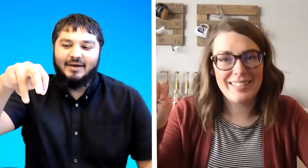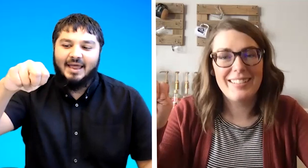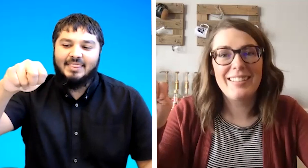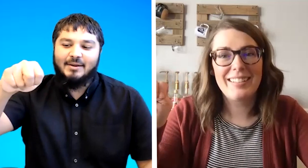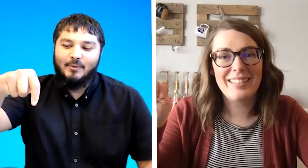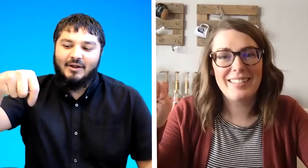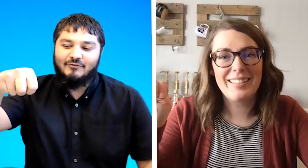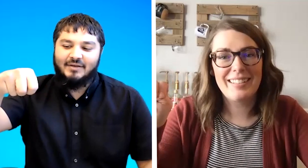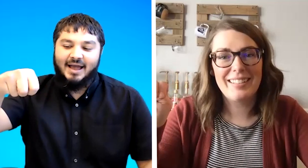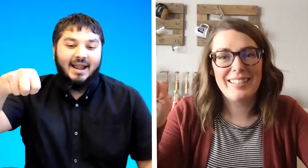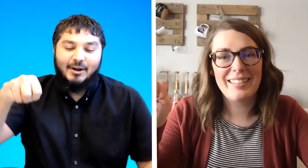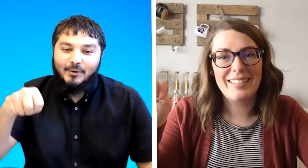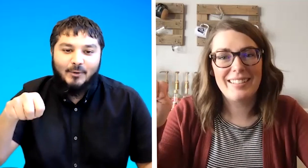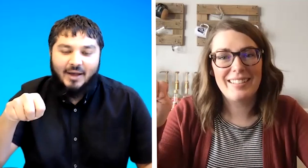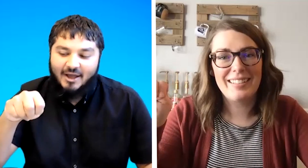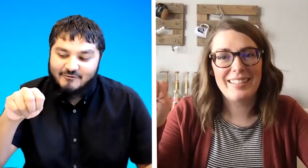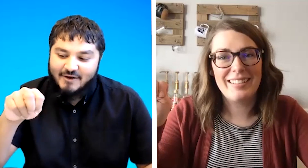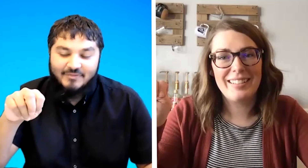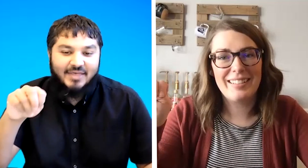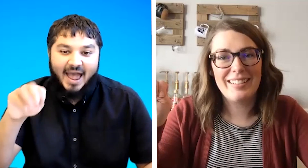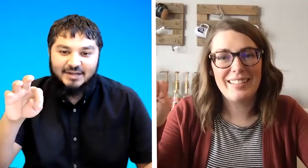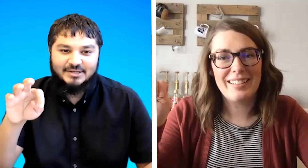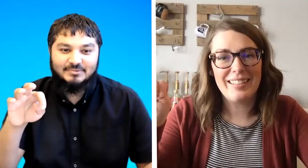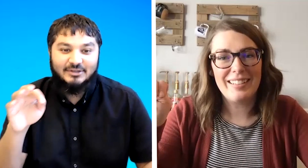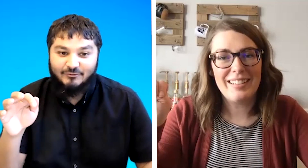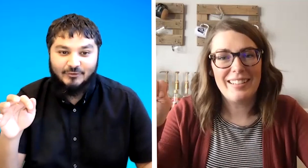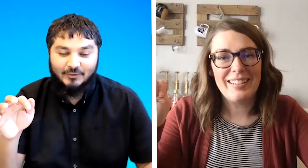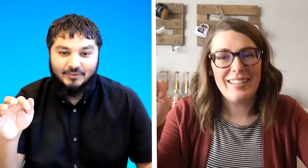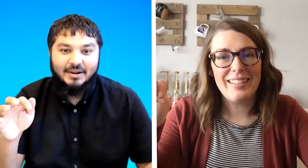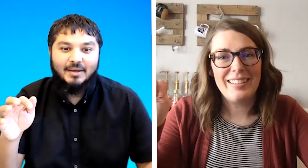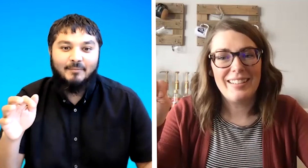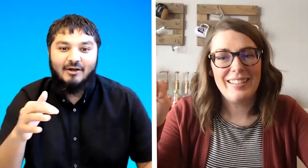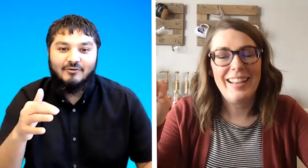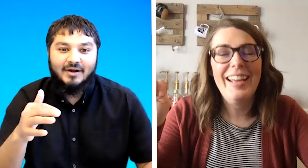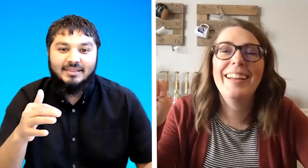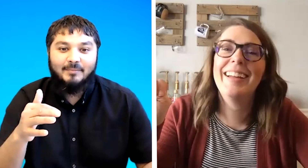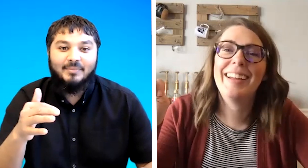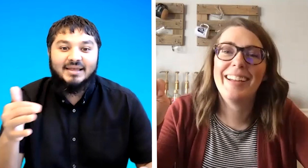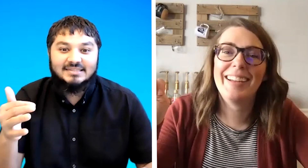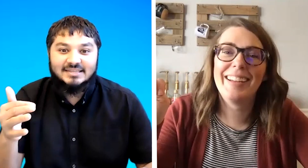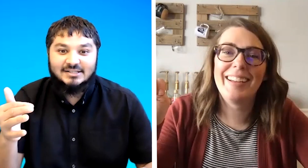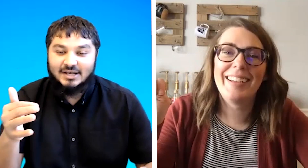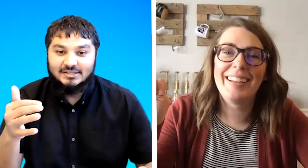and then one finger i don't know why i found the hand shapes difficult but i find the bsn signs